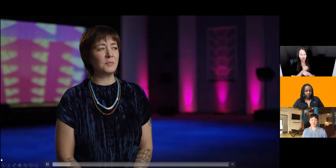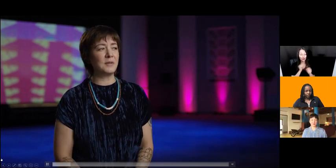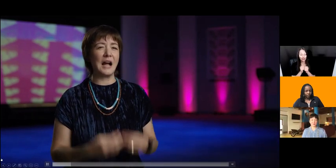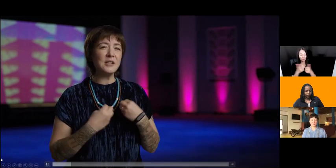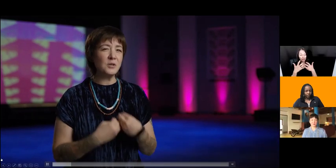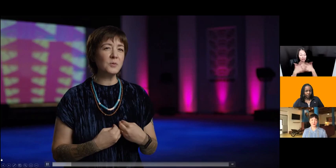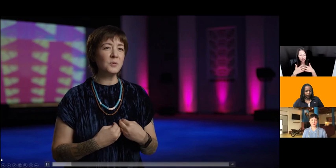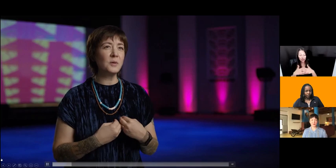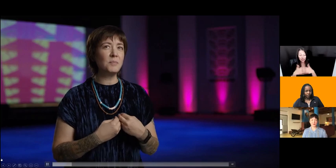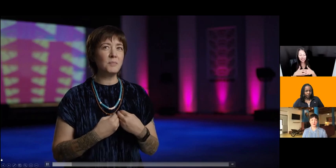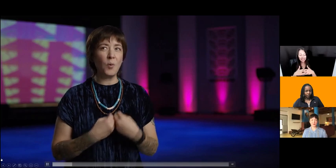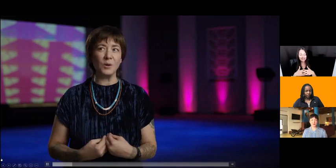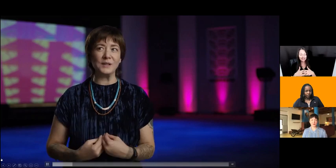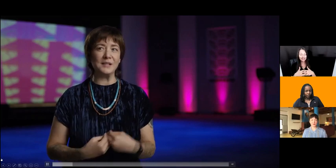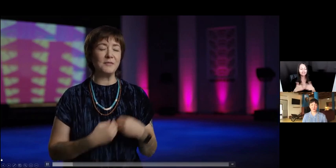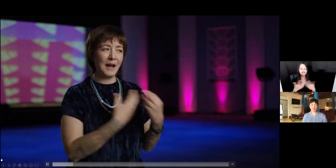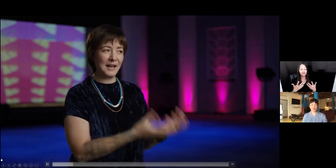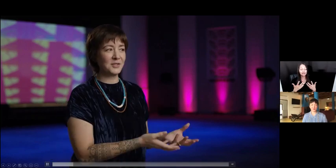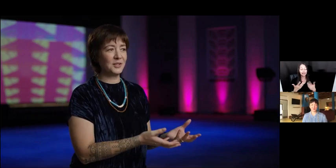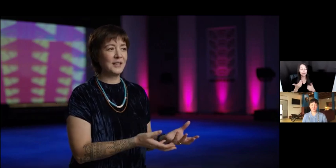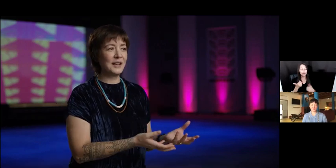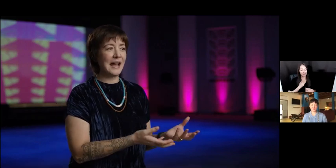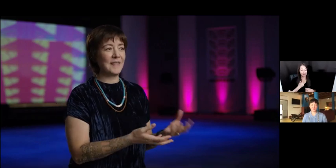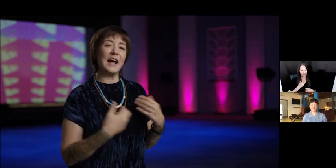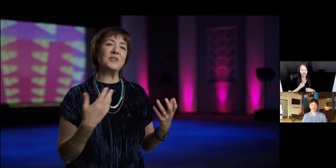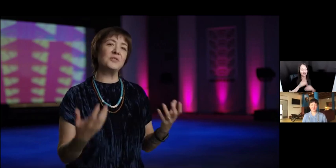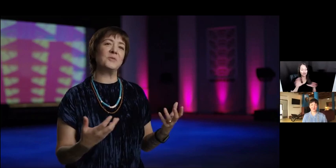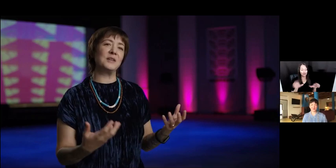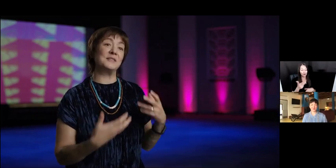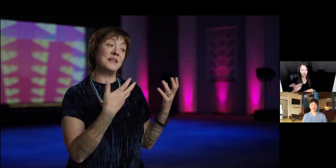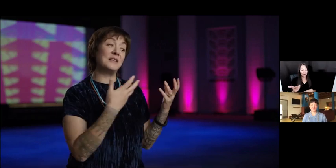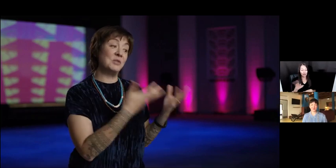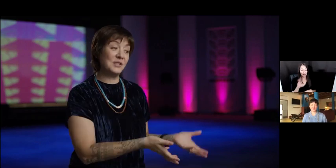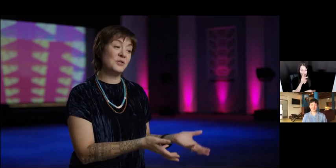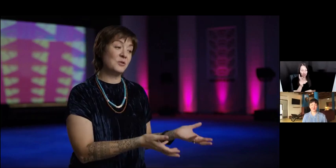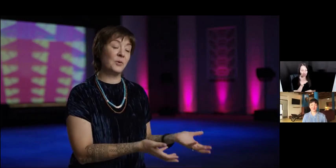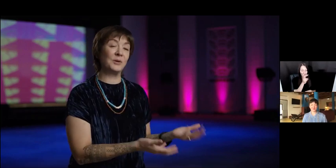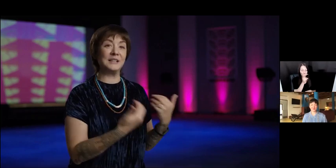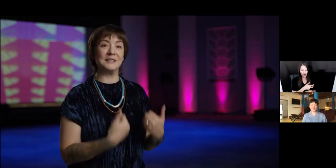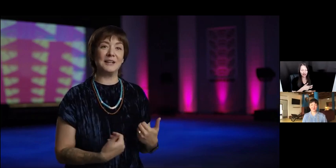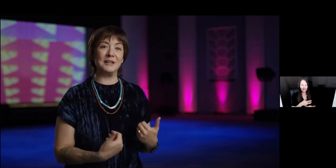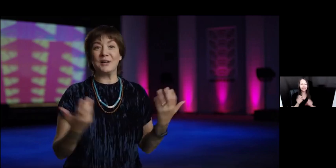THAT I DO POORLY FASTER AND THEN I COULD DO THINGS THAT MACHINES DO POORLY BETTER.